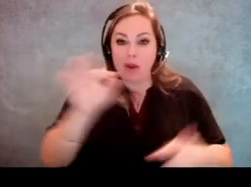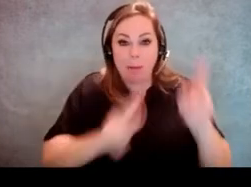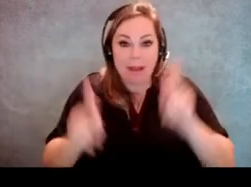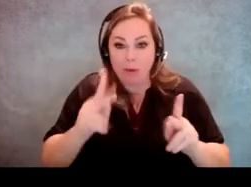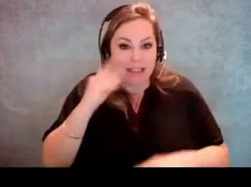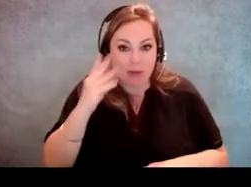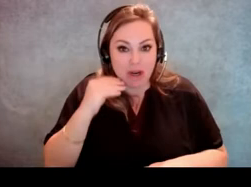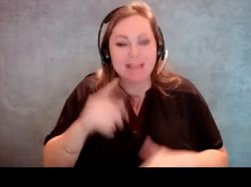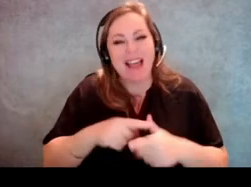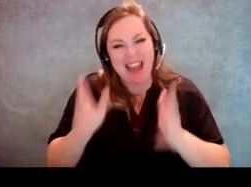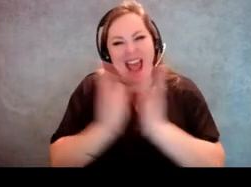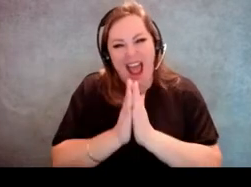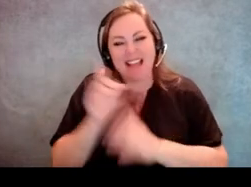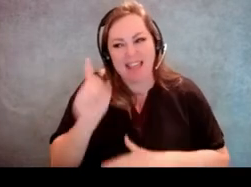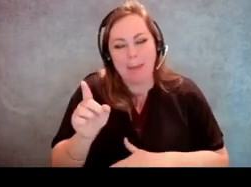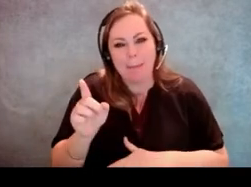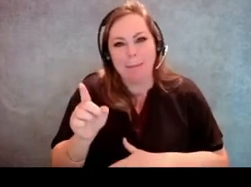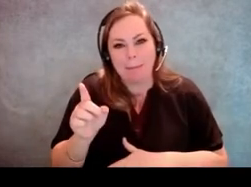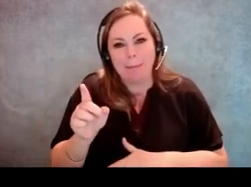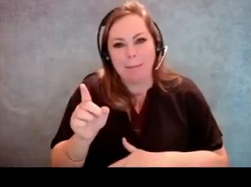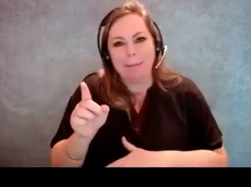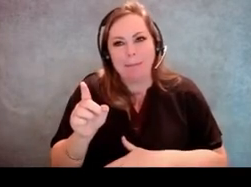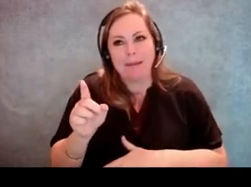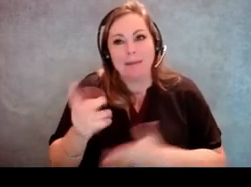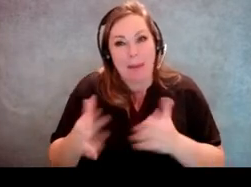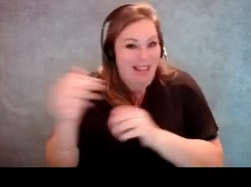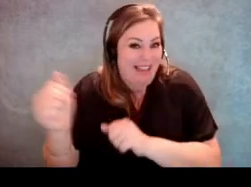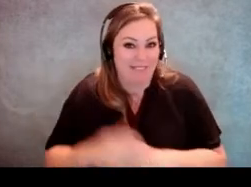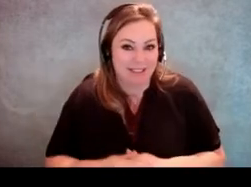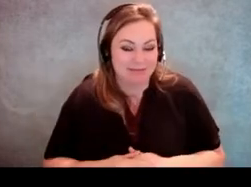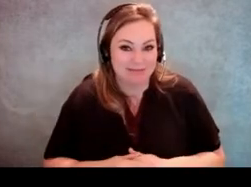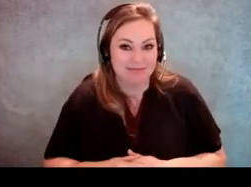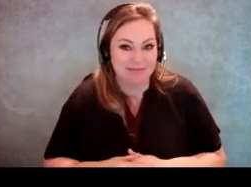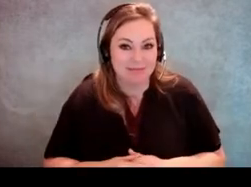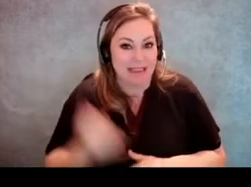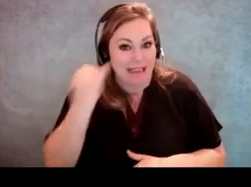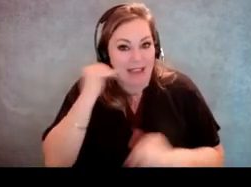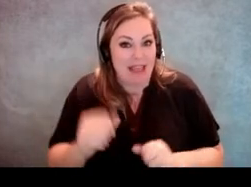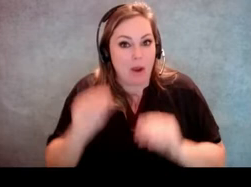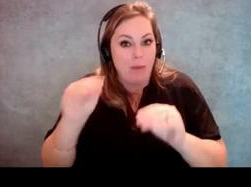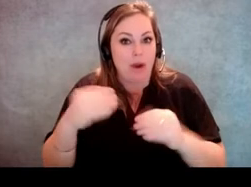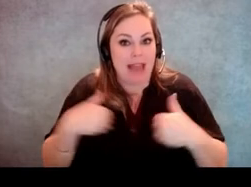I would ask them to maybe leave or if they could put the animal outside and continue